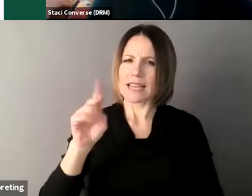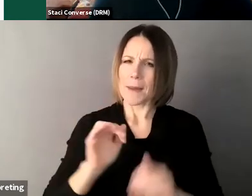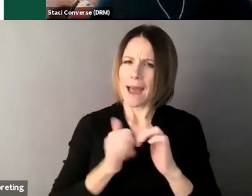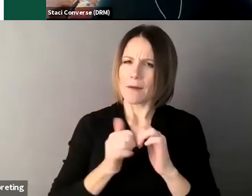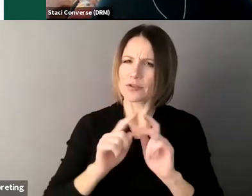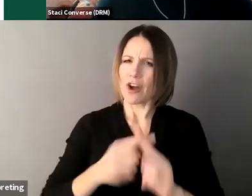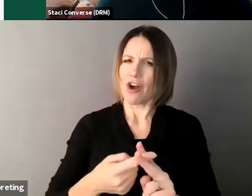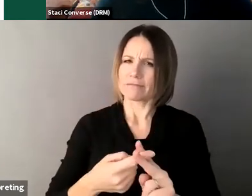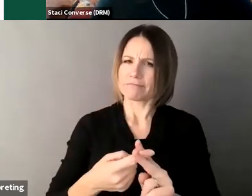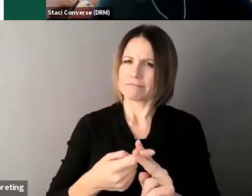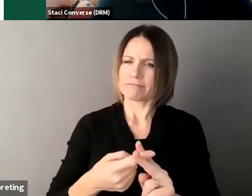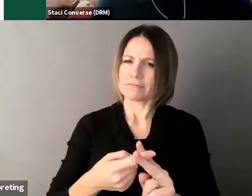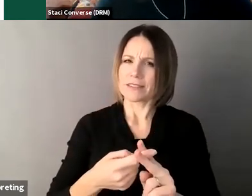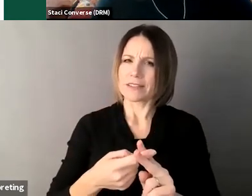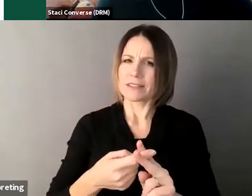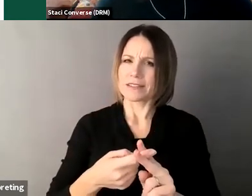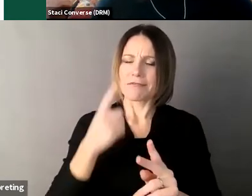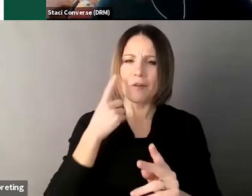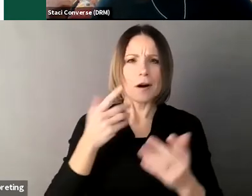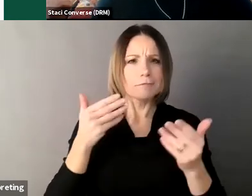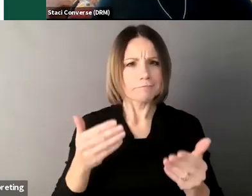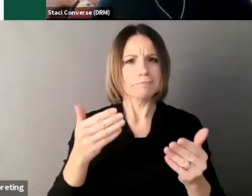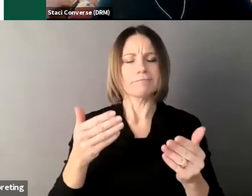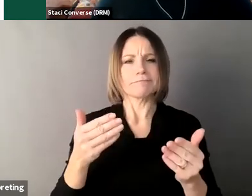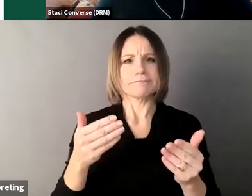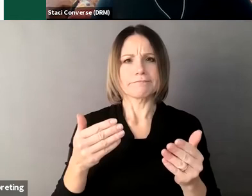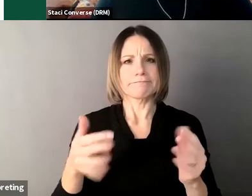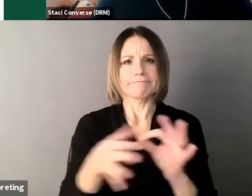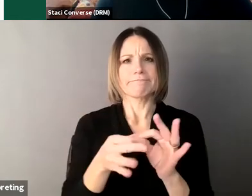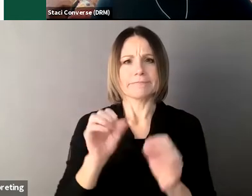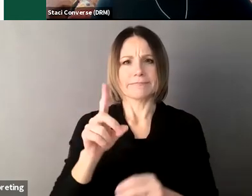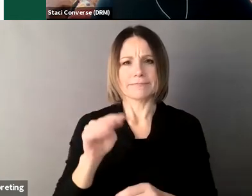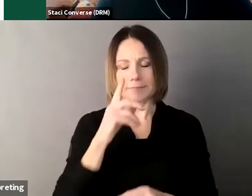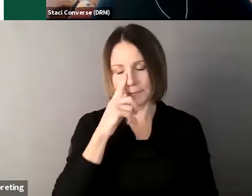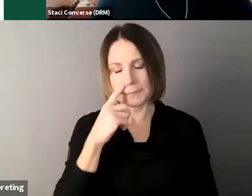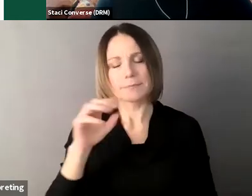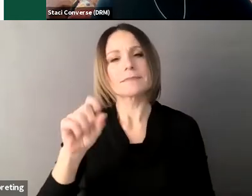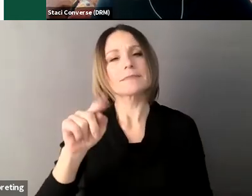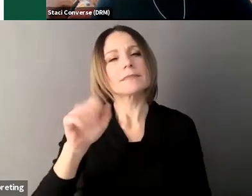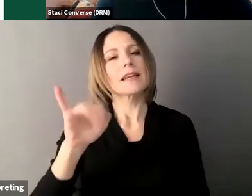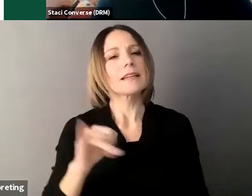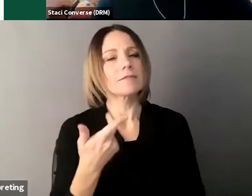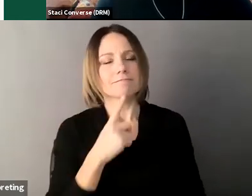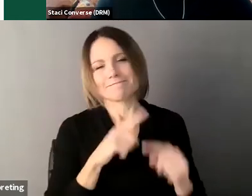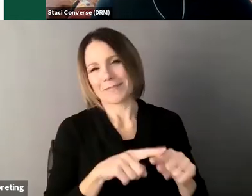okay um so you can it depends who you are right so if you I think one good way to look at it is we've